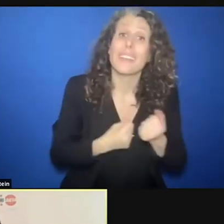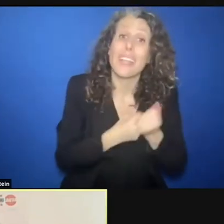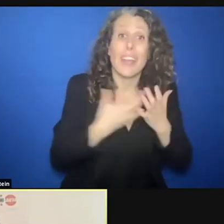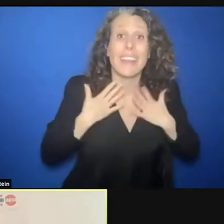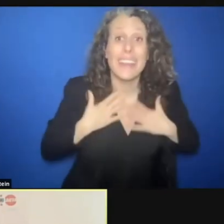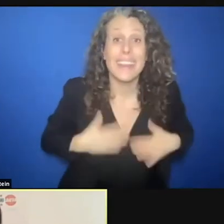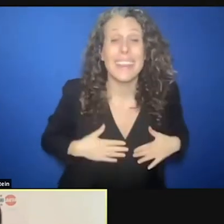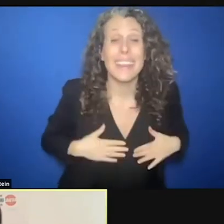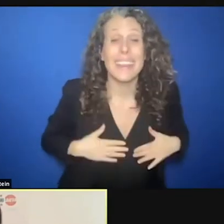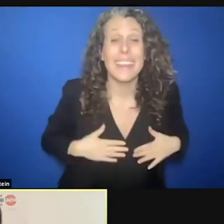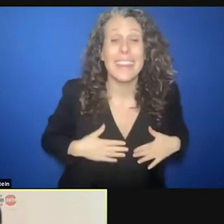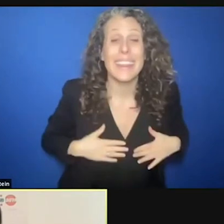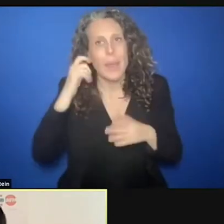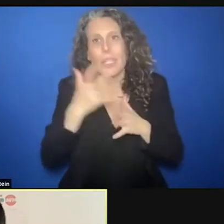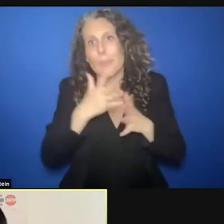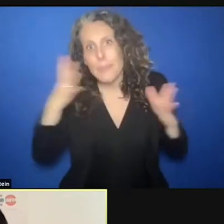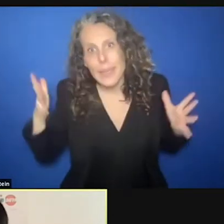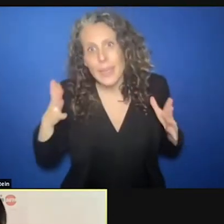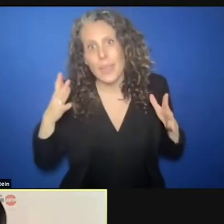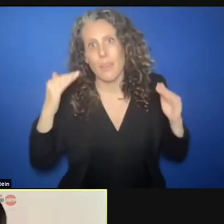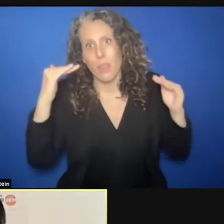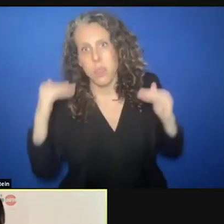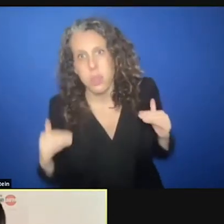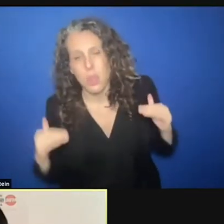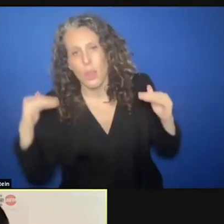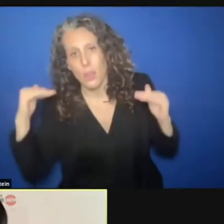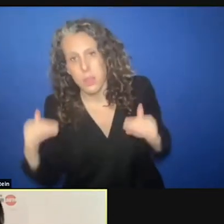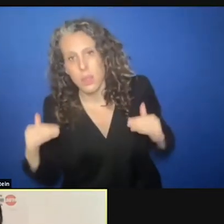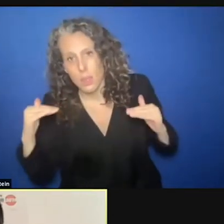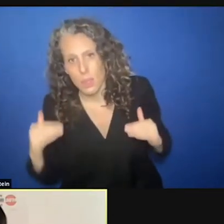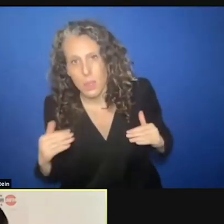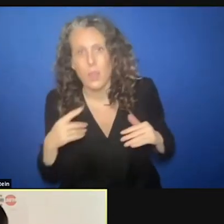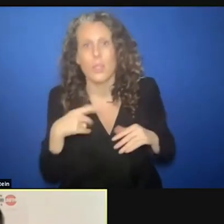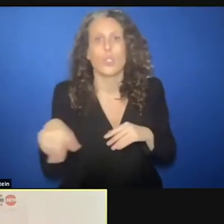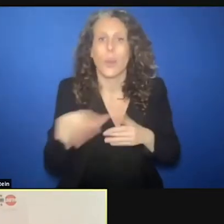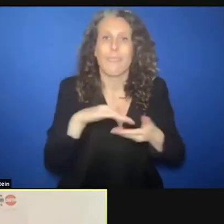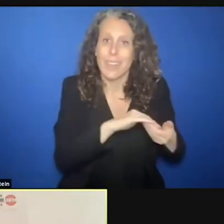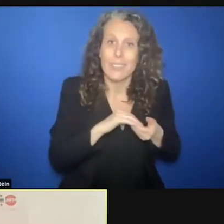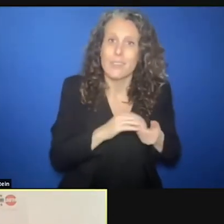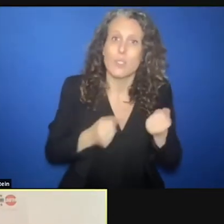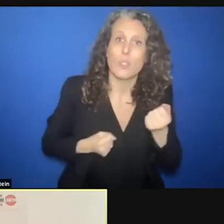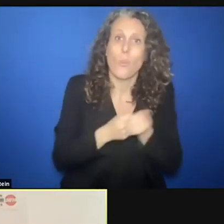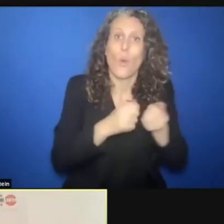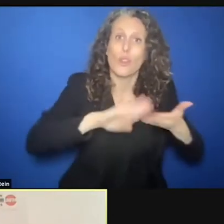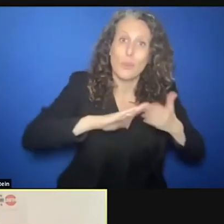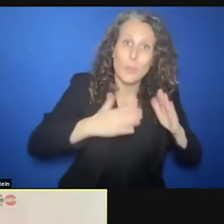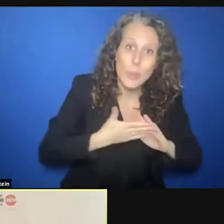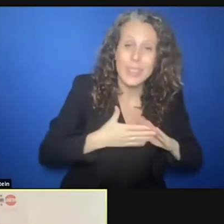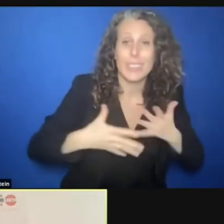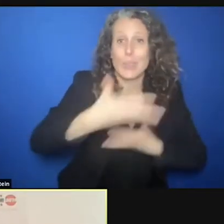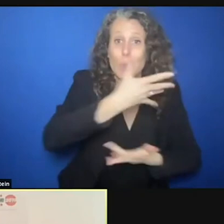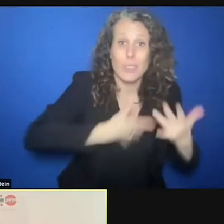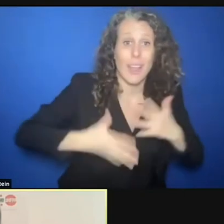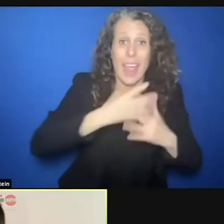response, and women are foundation for the community, society, and resilient future. So